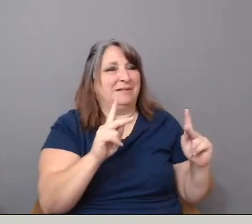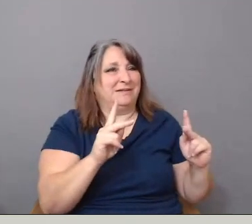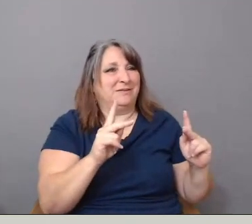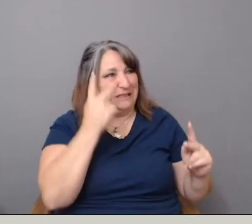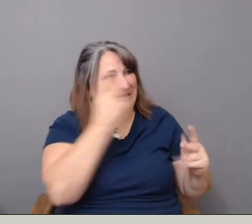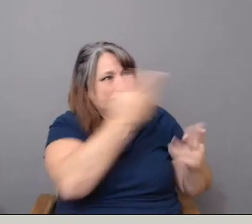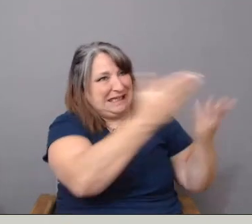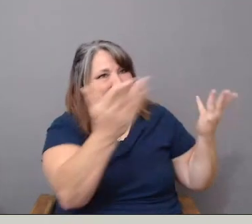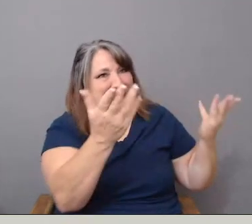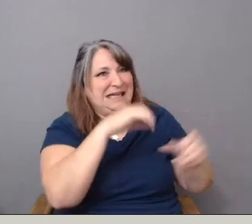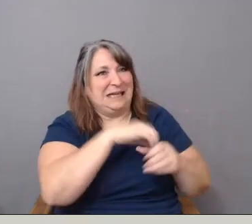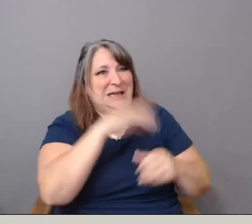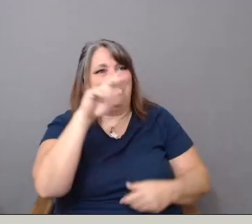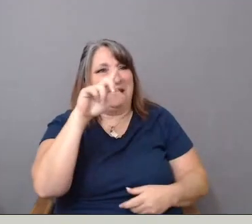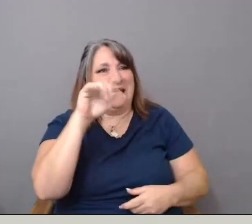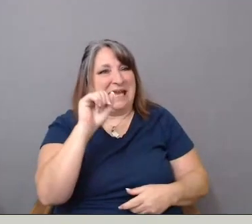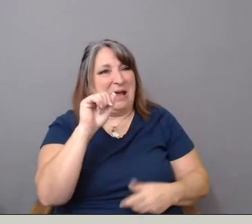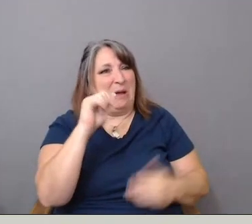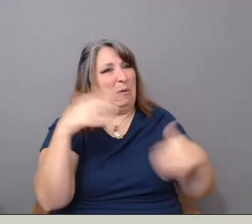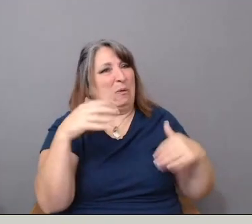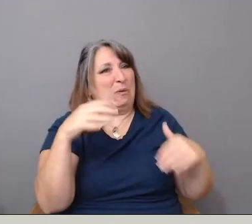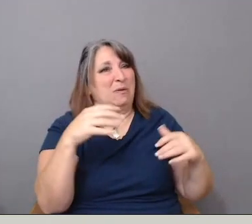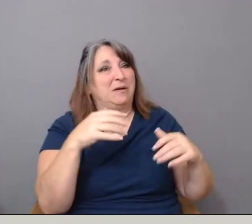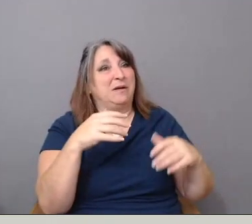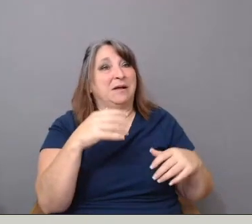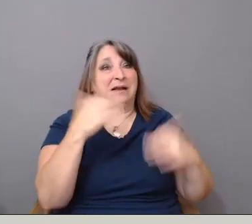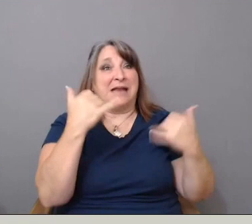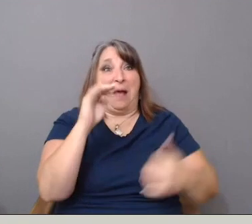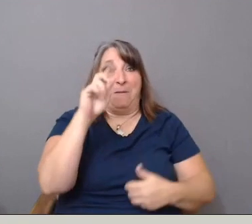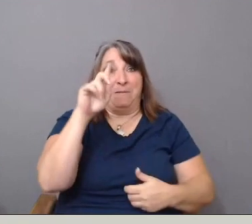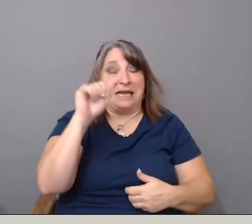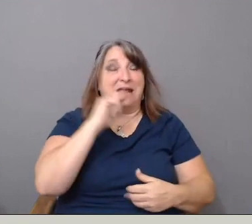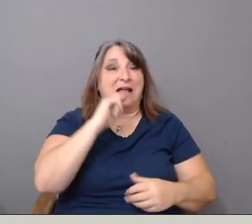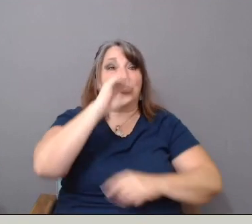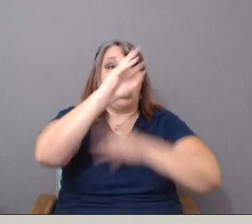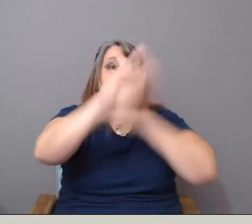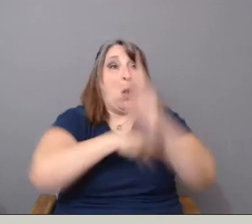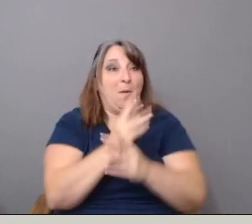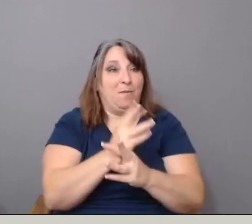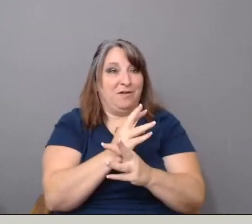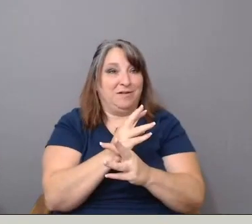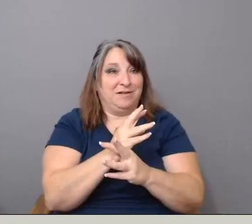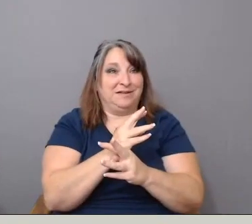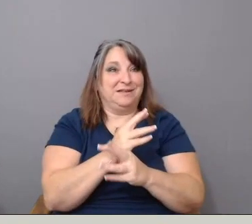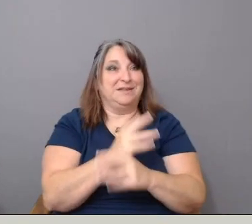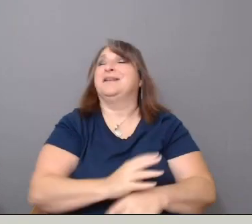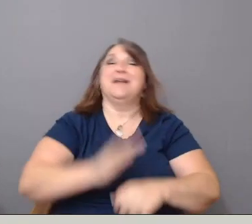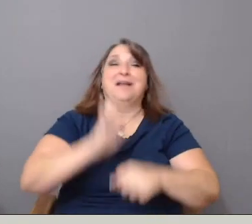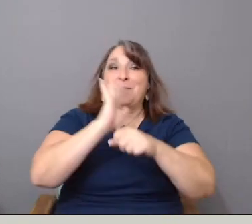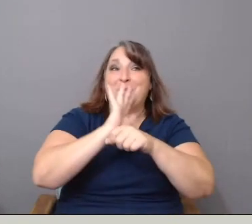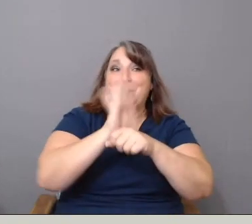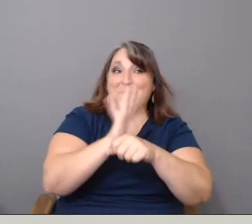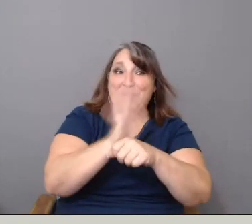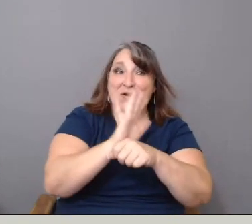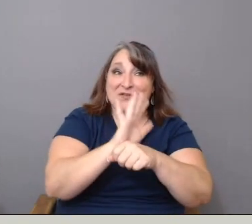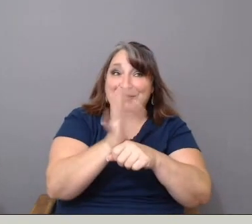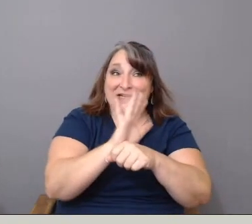Media is turning global. The box office does not fit for all those blockbusters